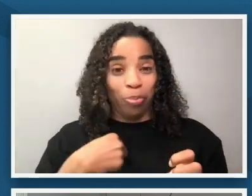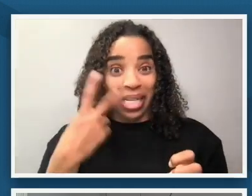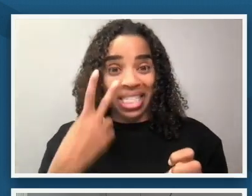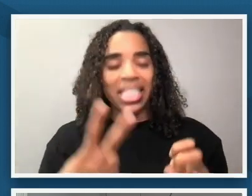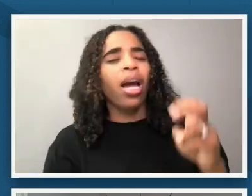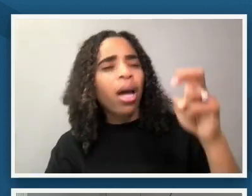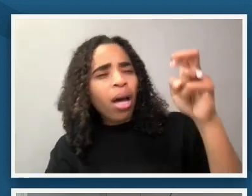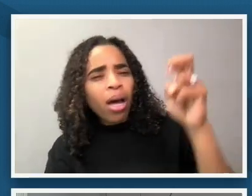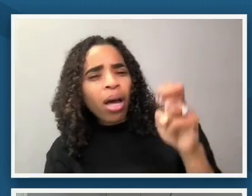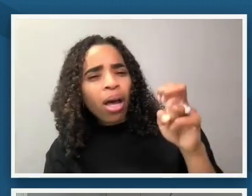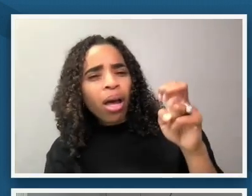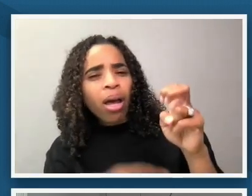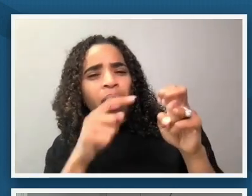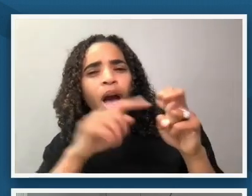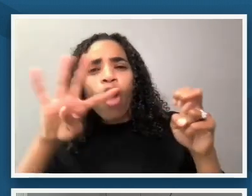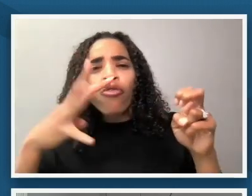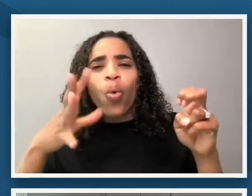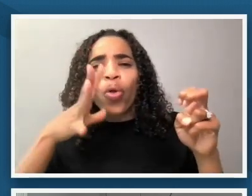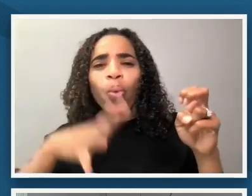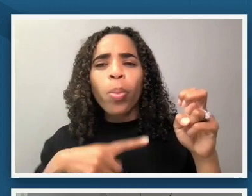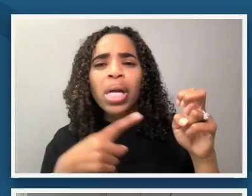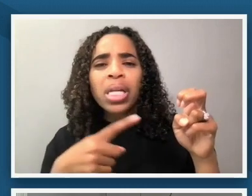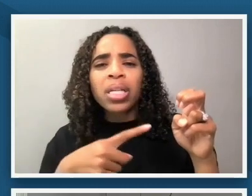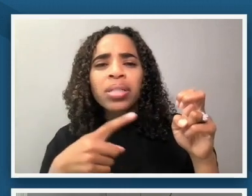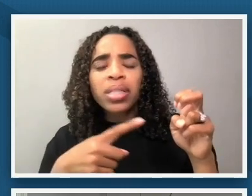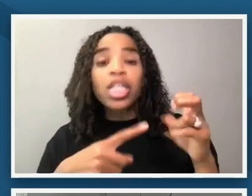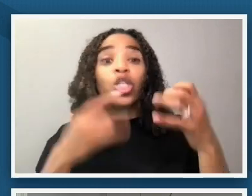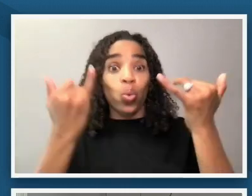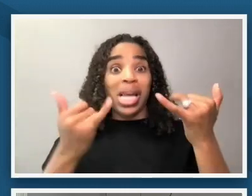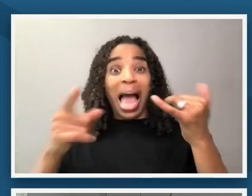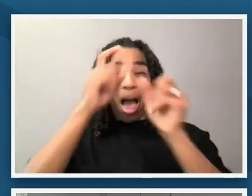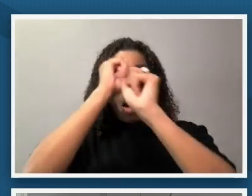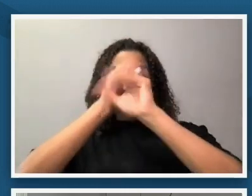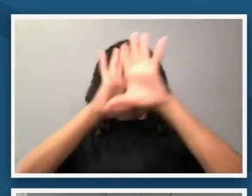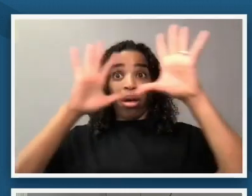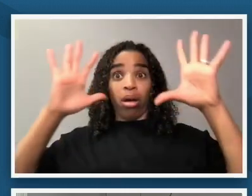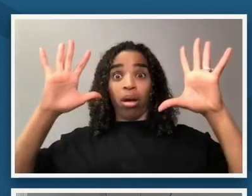a fourth woman so with all of that if